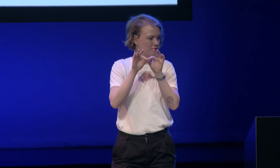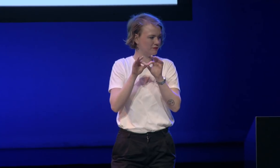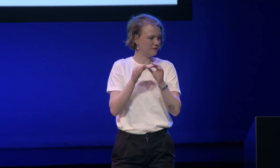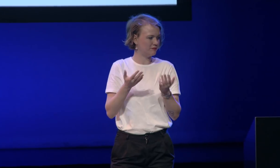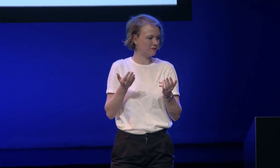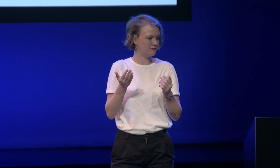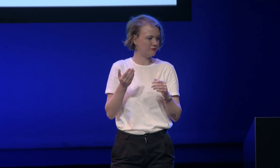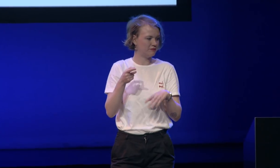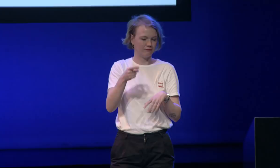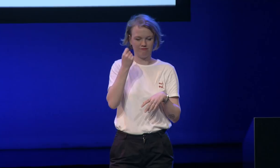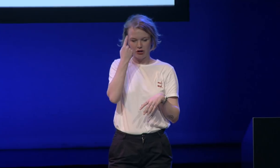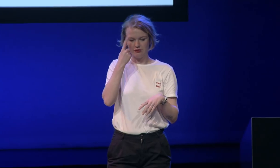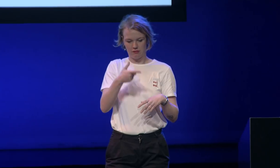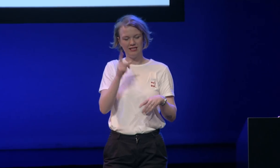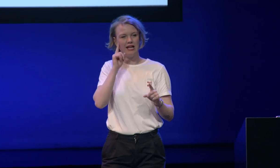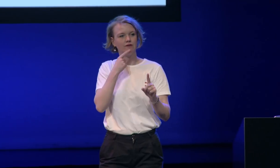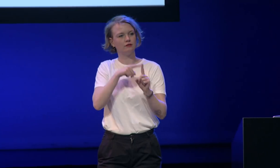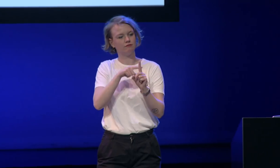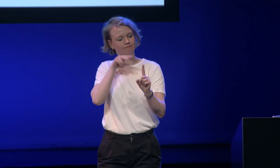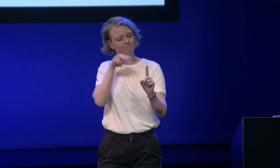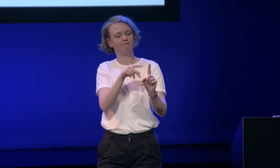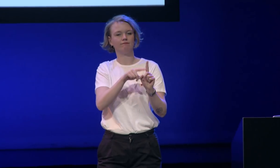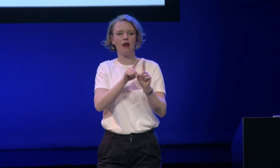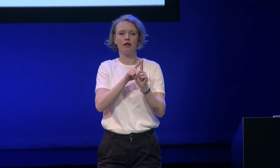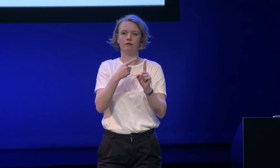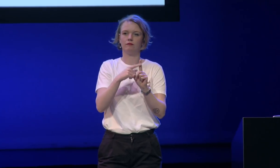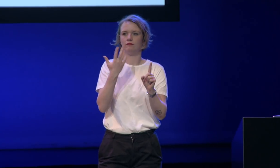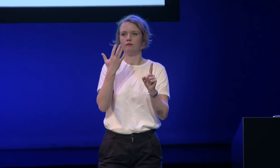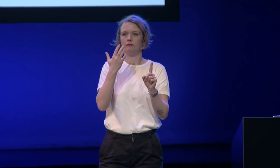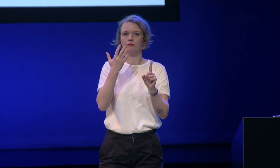language readers it's important to understand that deaf people see